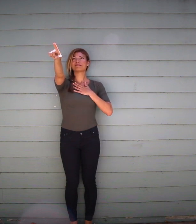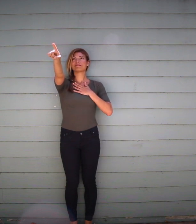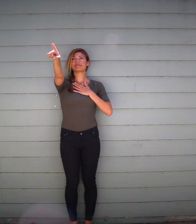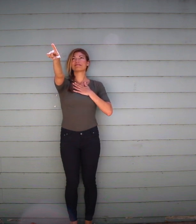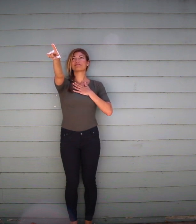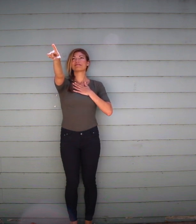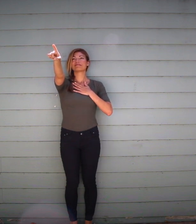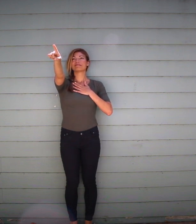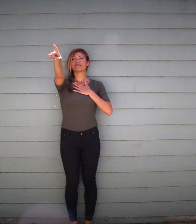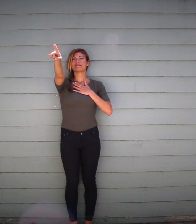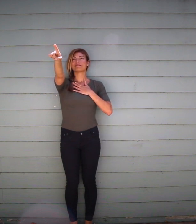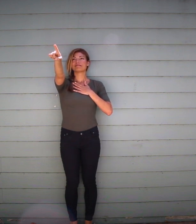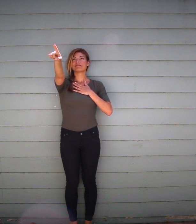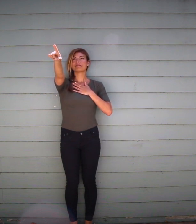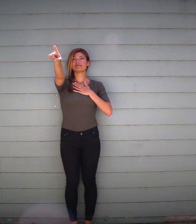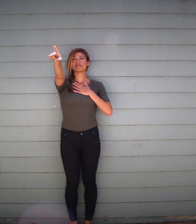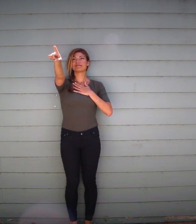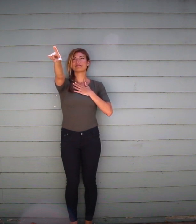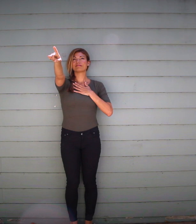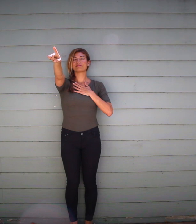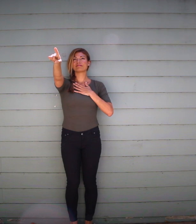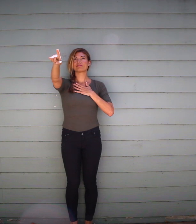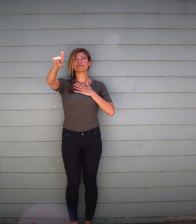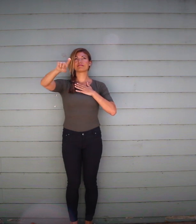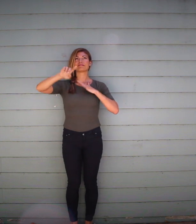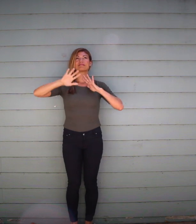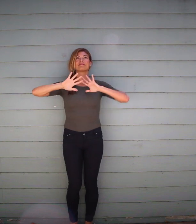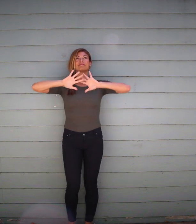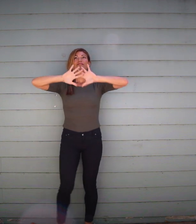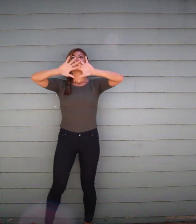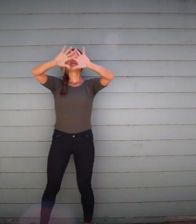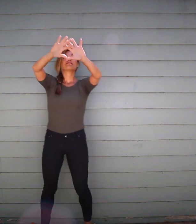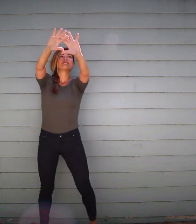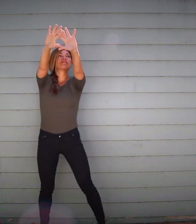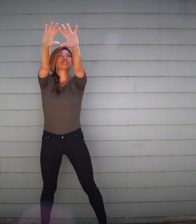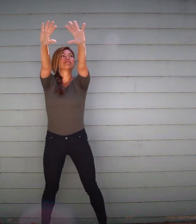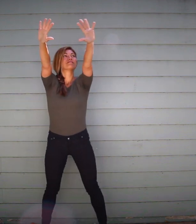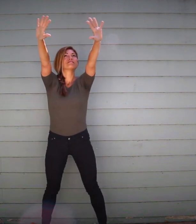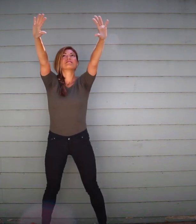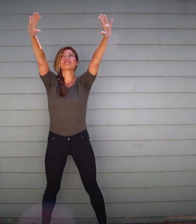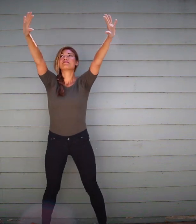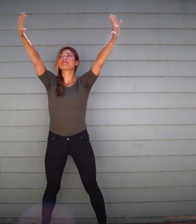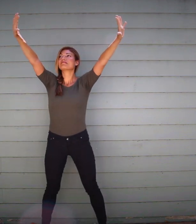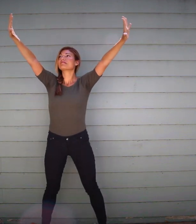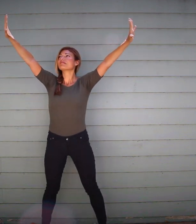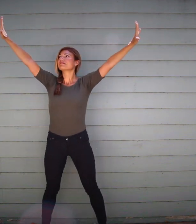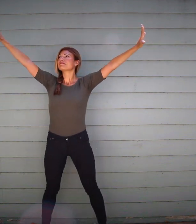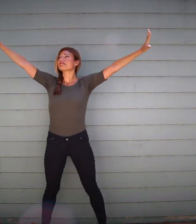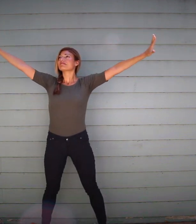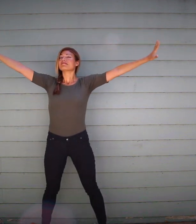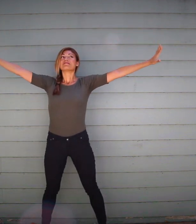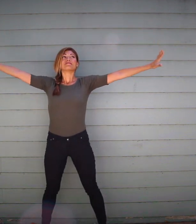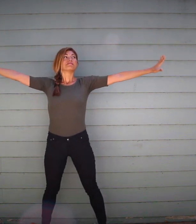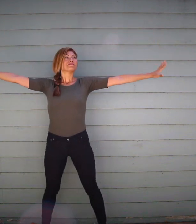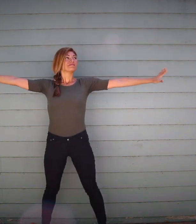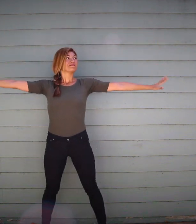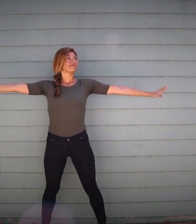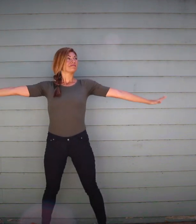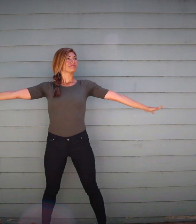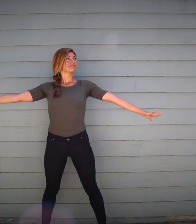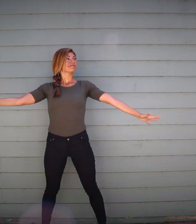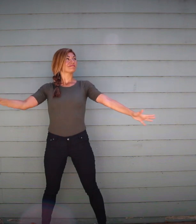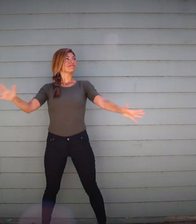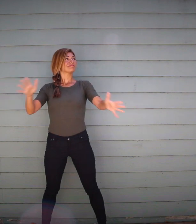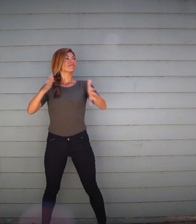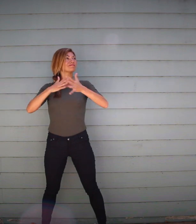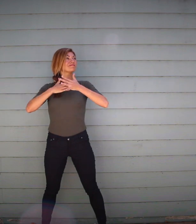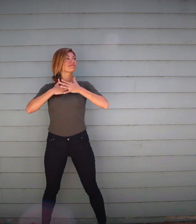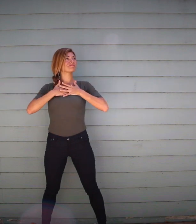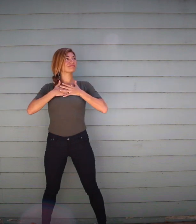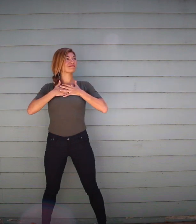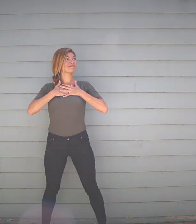Now, can we expand that pointing into both arms, circling around and then drawing your arms back into your heart?